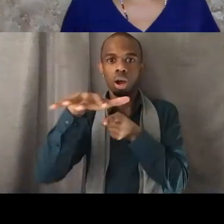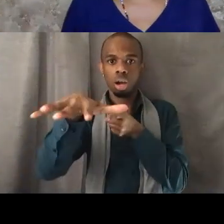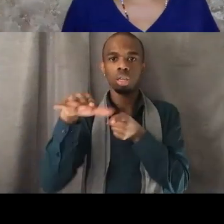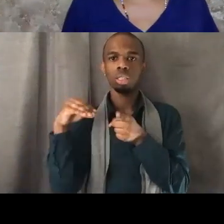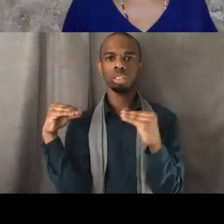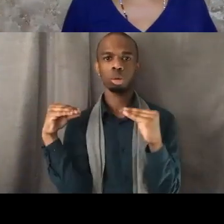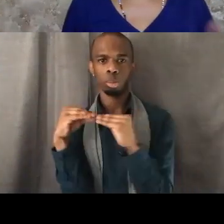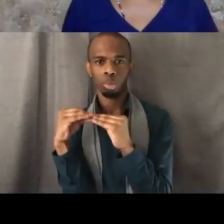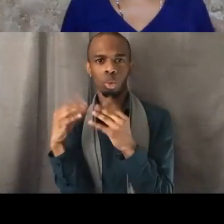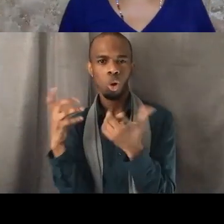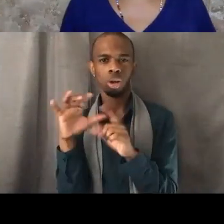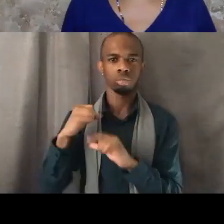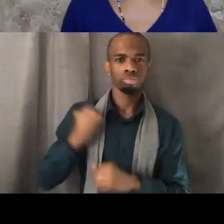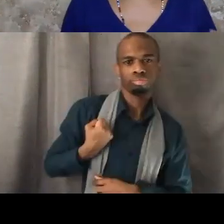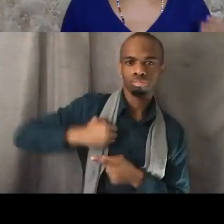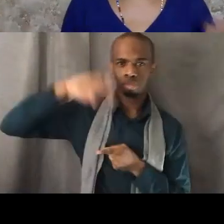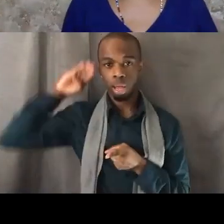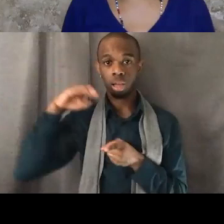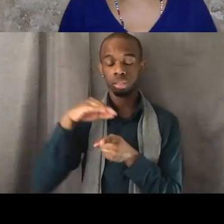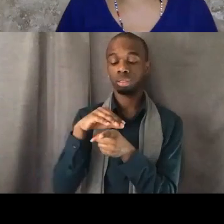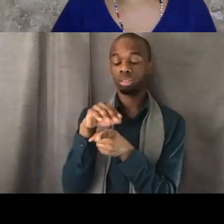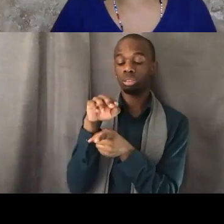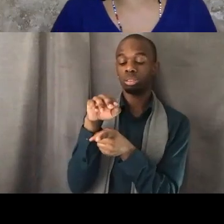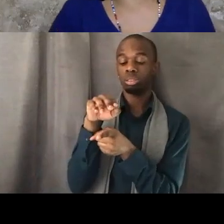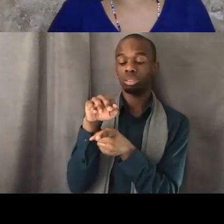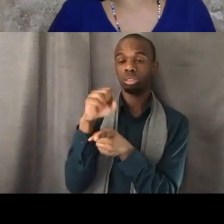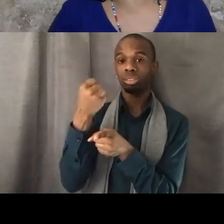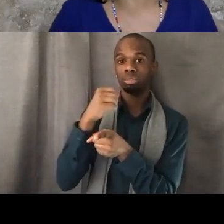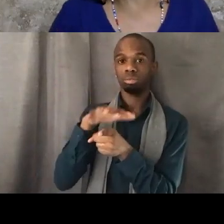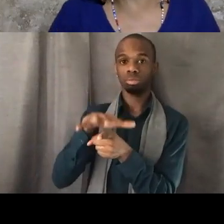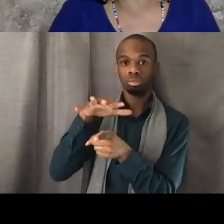And anybody who understood the lessons of the '92 uprisings